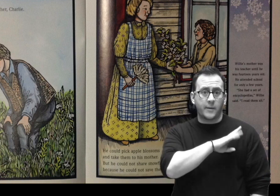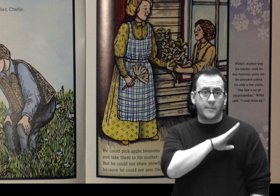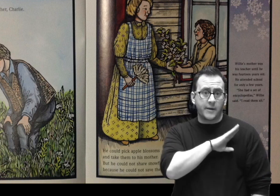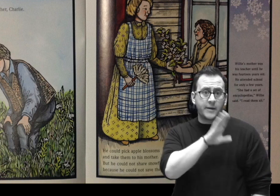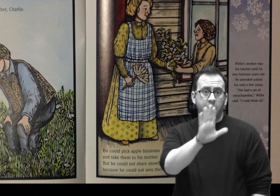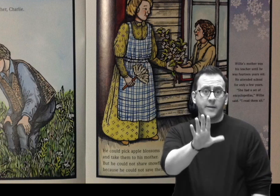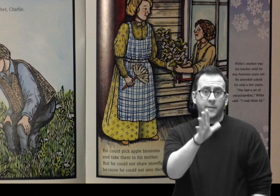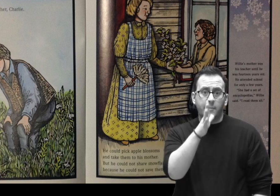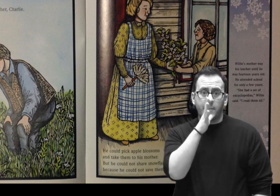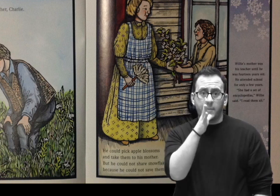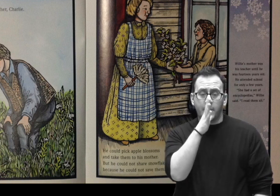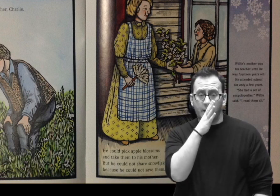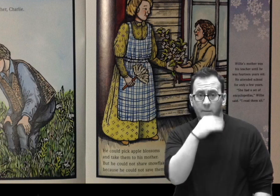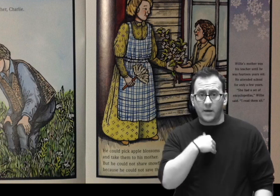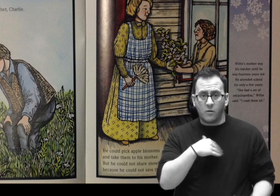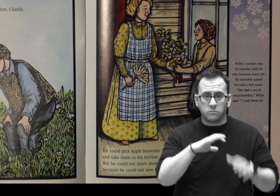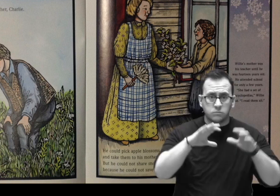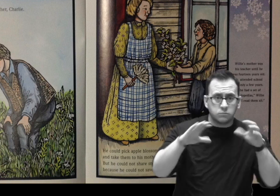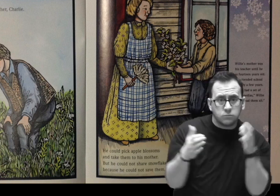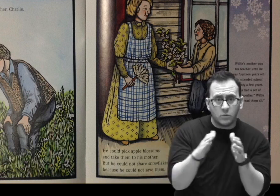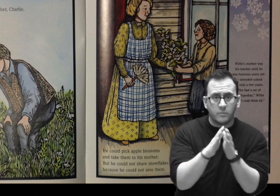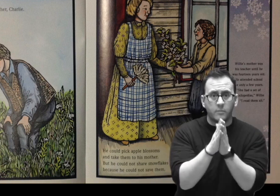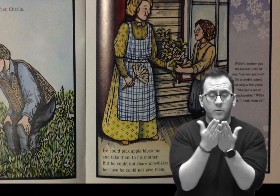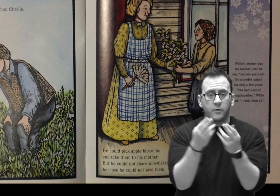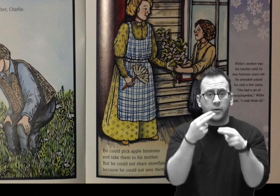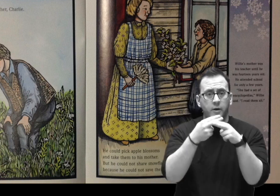“She had a set of encyclopedias,” Willie said. “I read them all.”